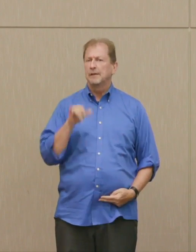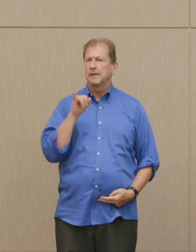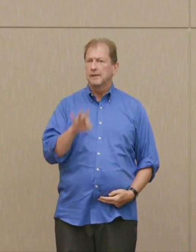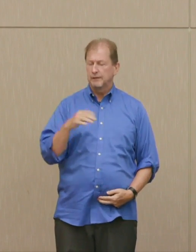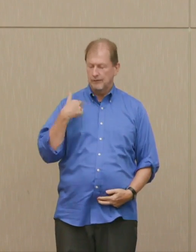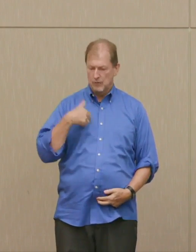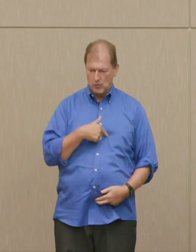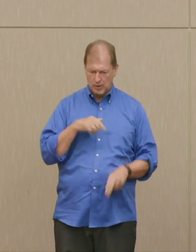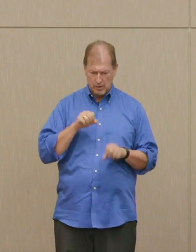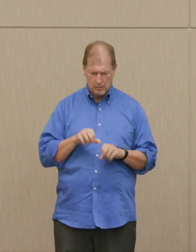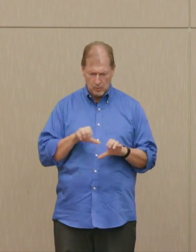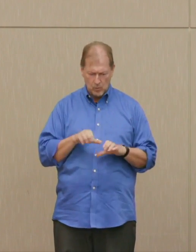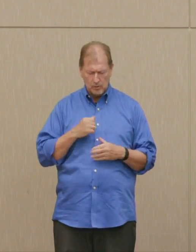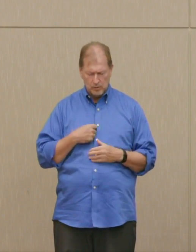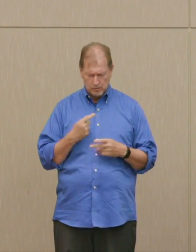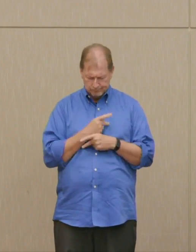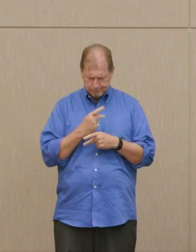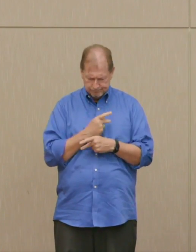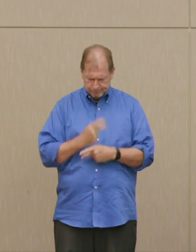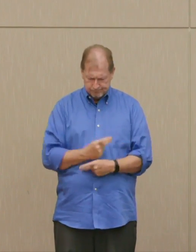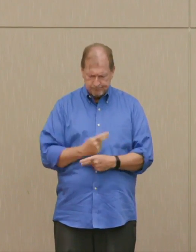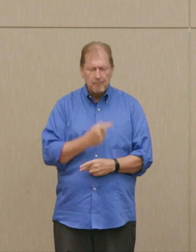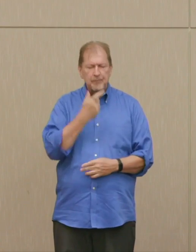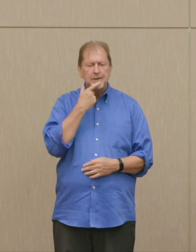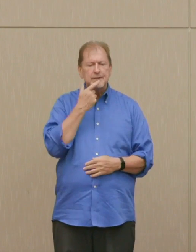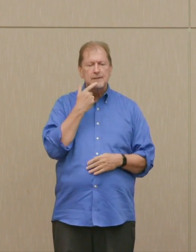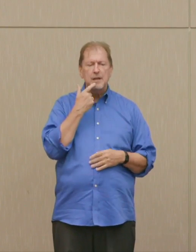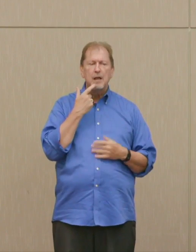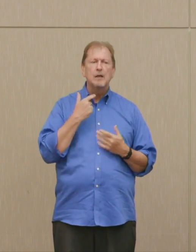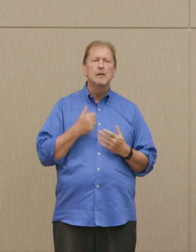We weren't particularly looking at who got it or what the circumstances were, would that